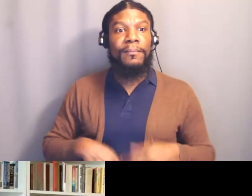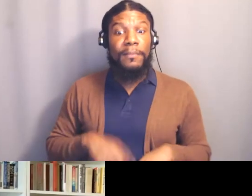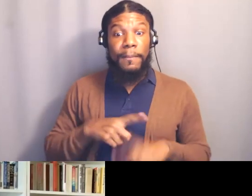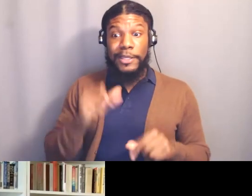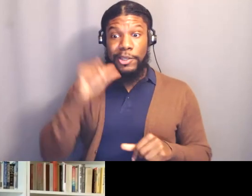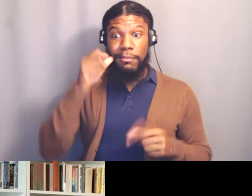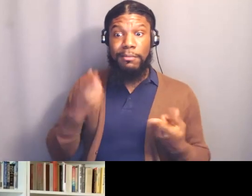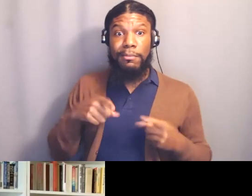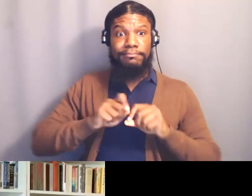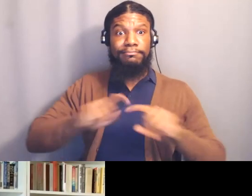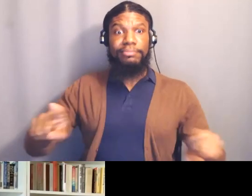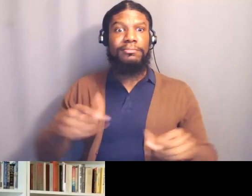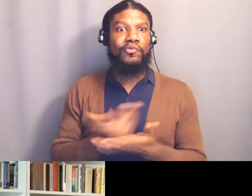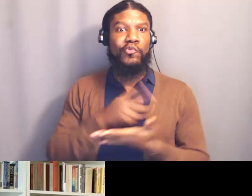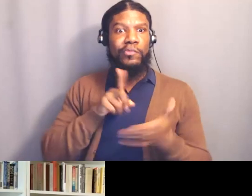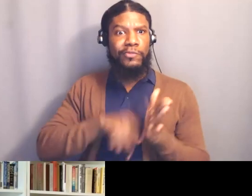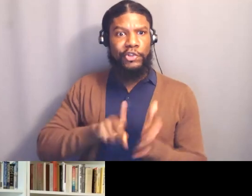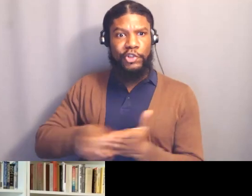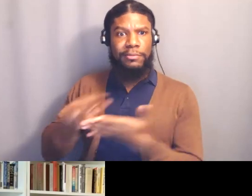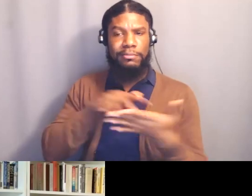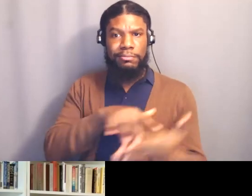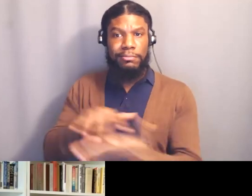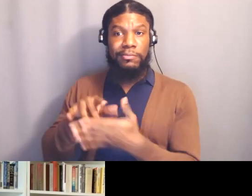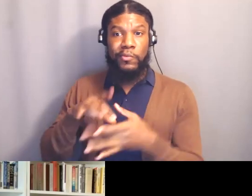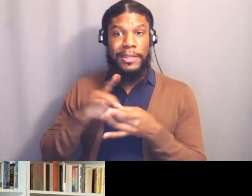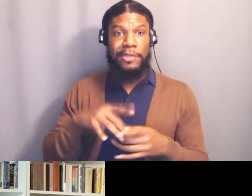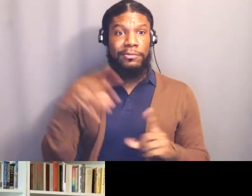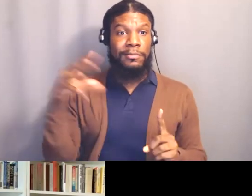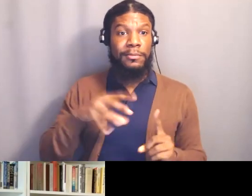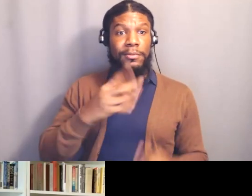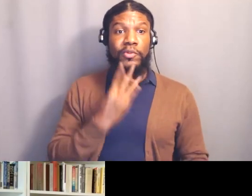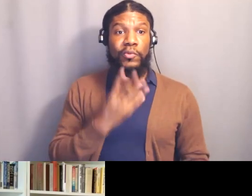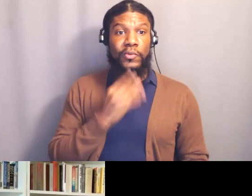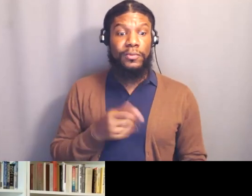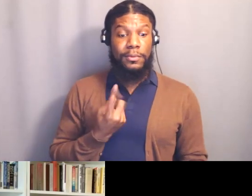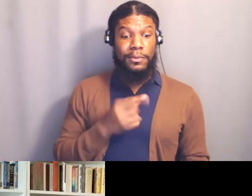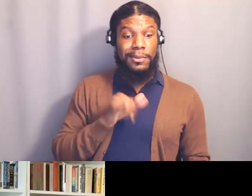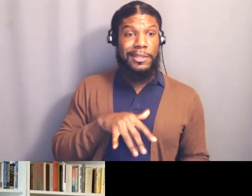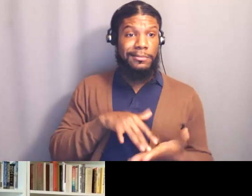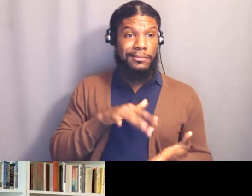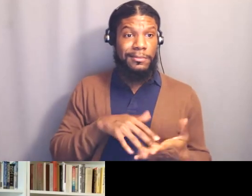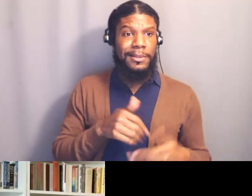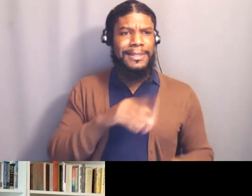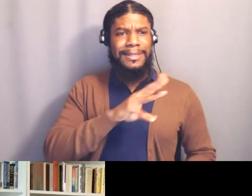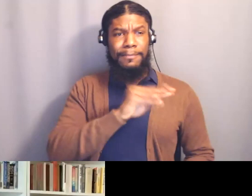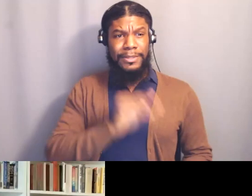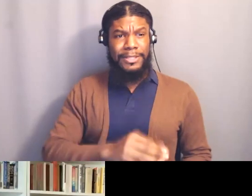and it really, it uplifted that the last study last yeah said there were only 6% of the Jewish community was people of color,